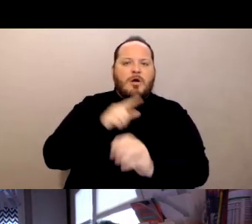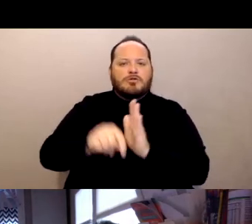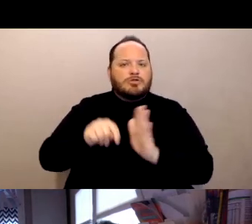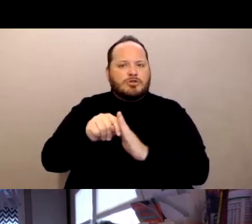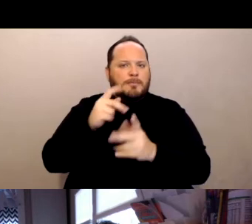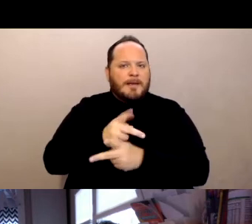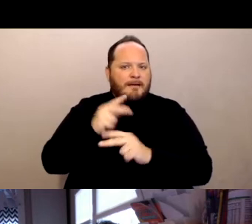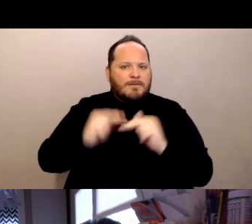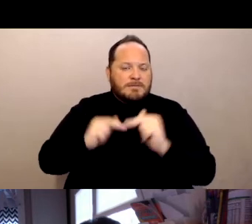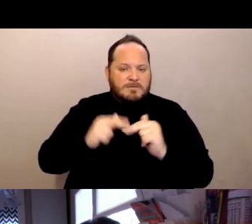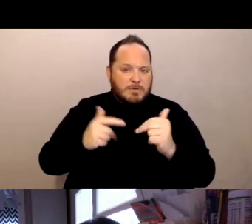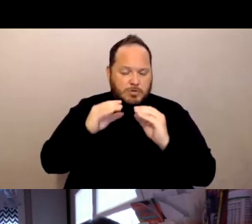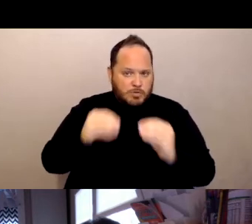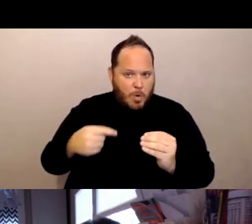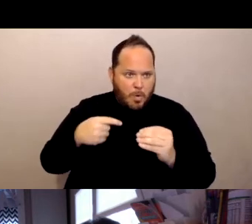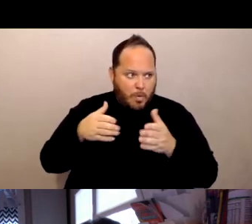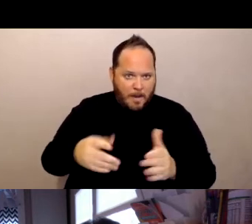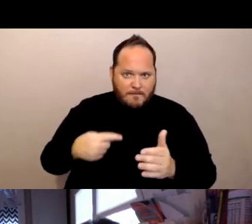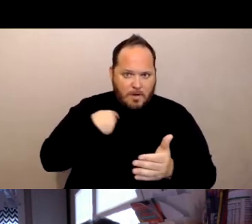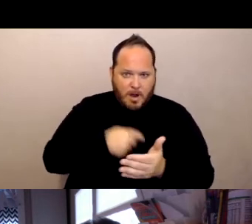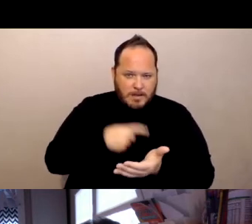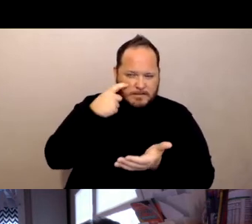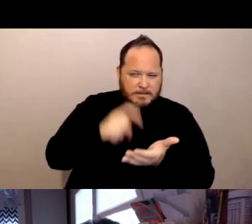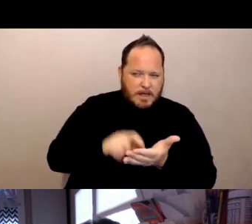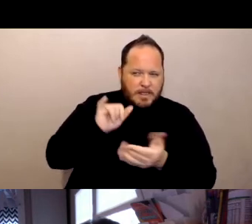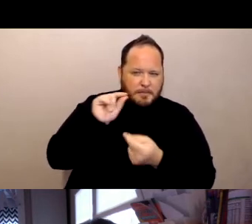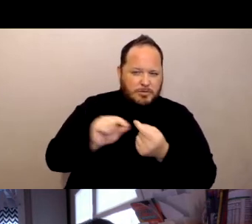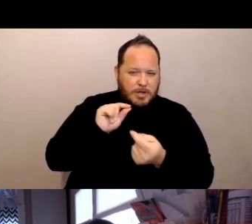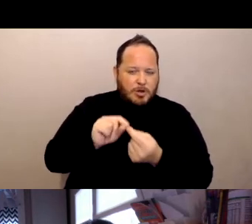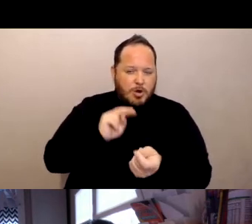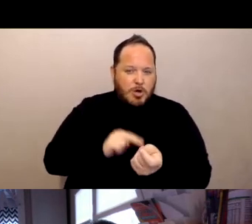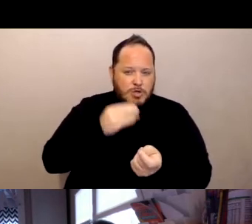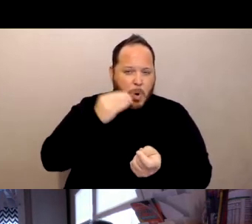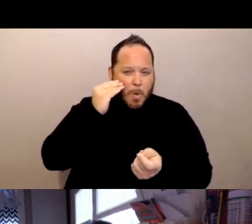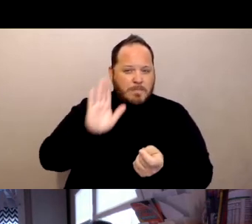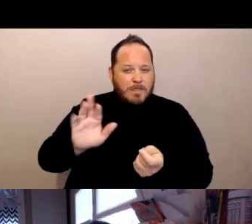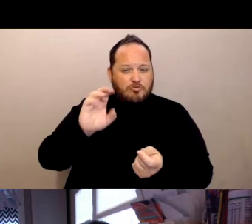about a particular nursing homes rate of vaccination. And that's a little troubling because